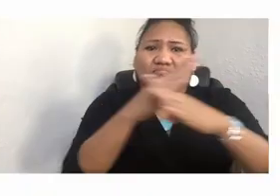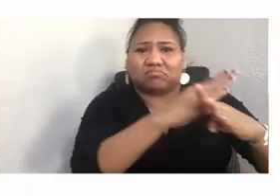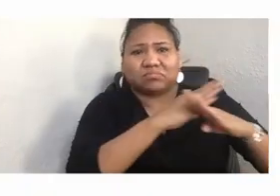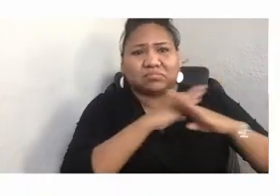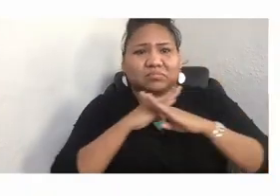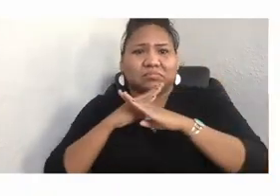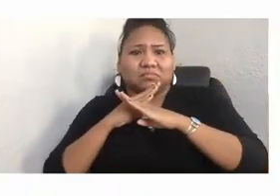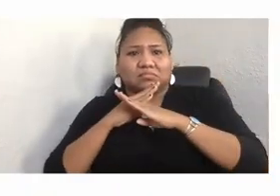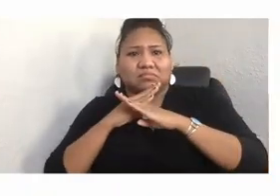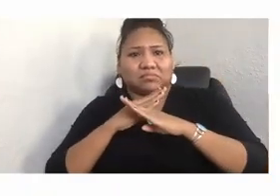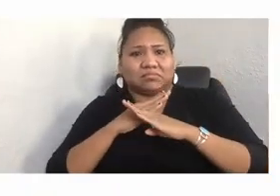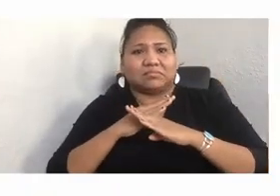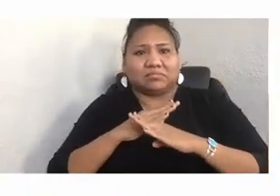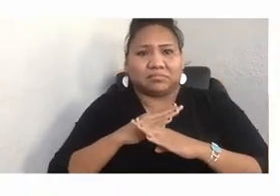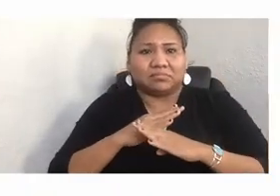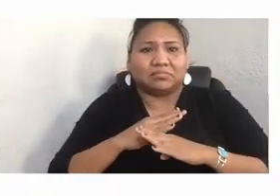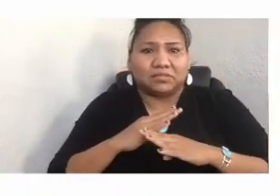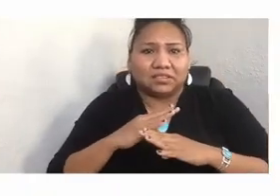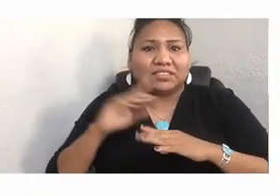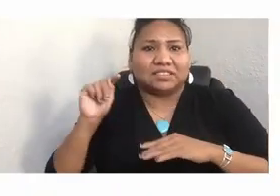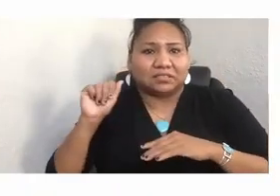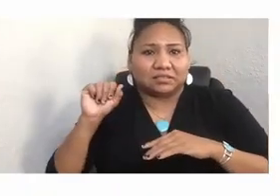She descends from the Oceti Peta Sakowiwand